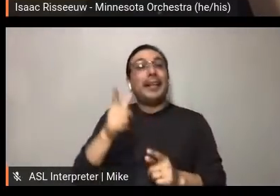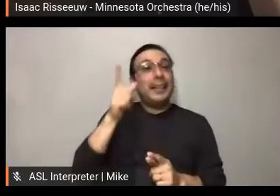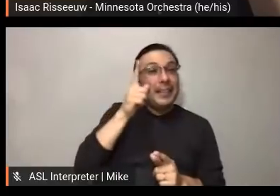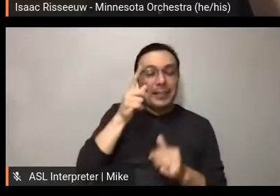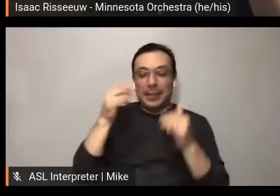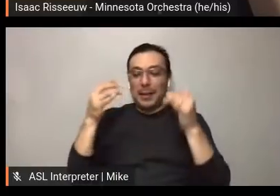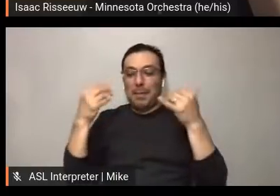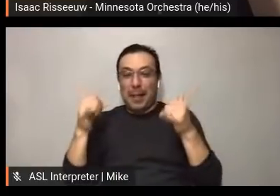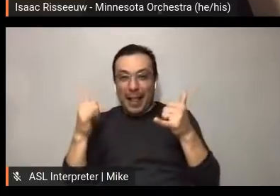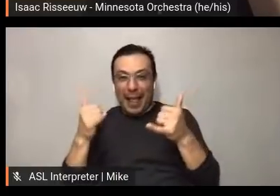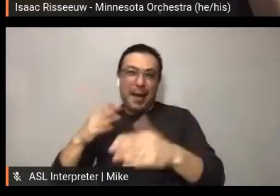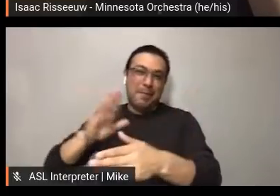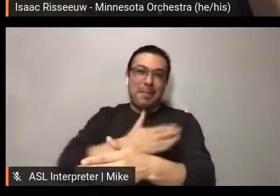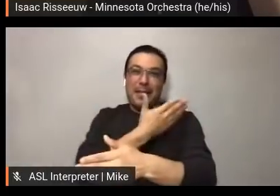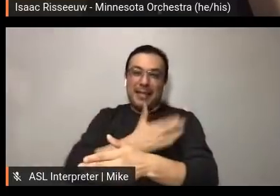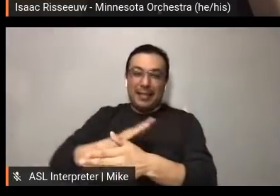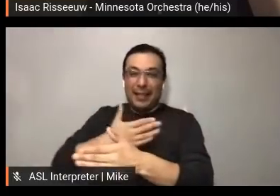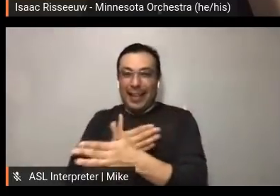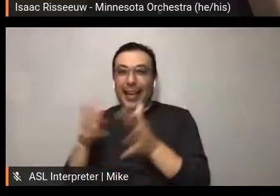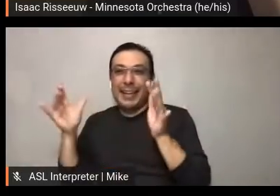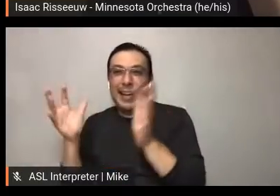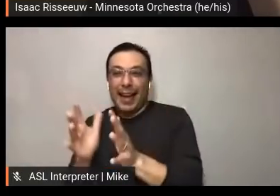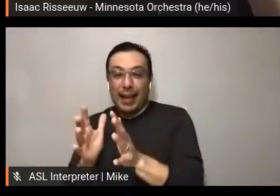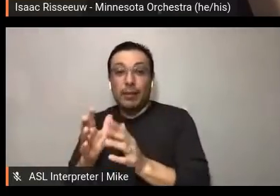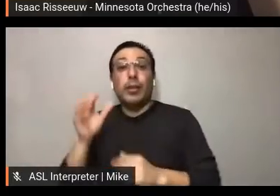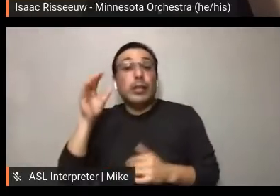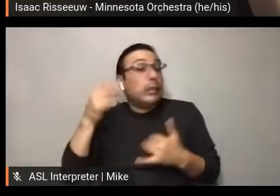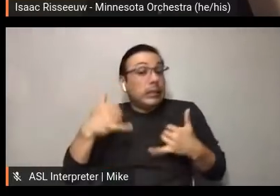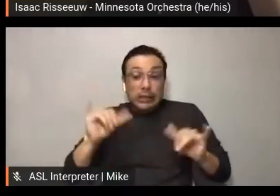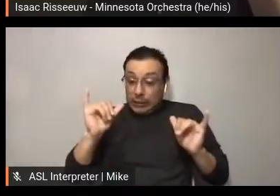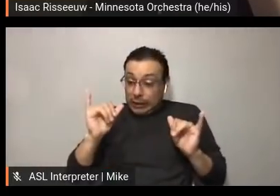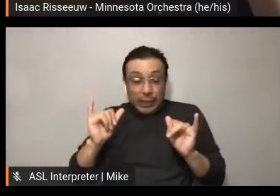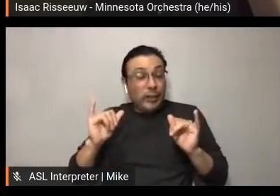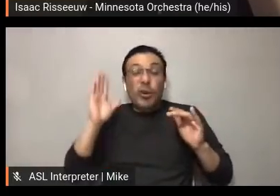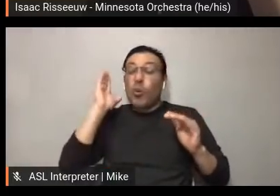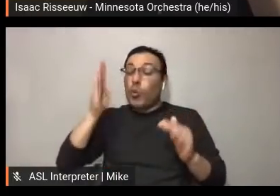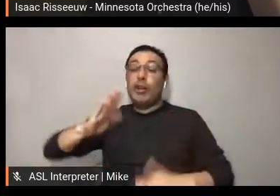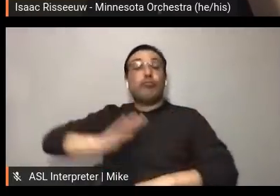So, you know, we're still gonna listen and play and gather. But just hang